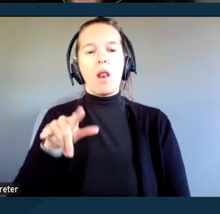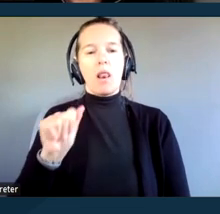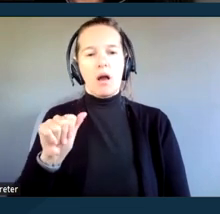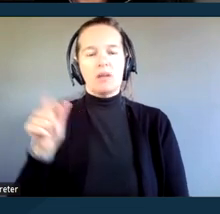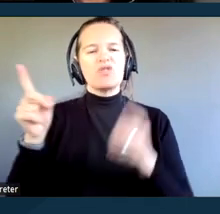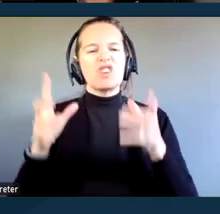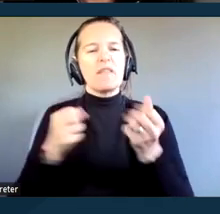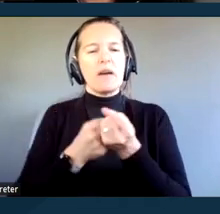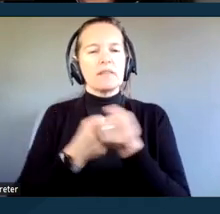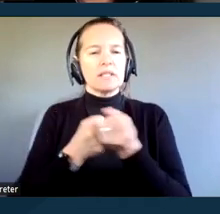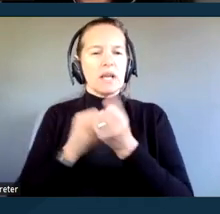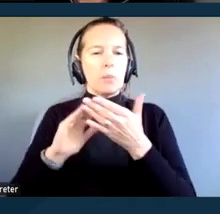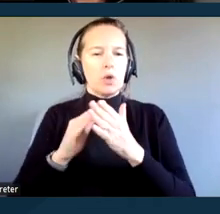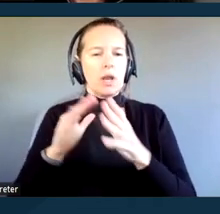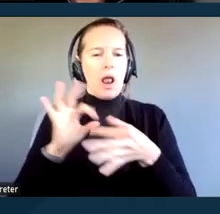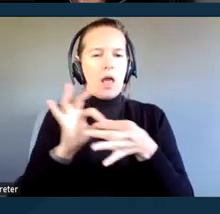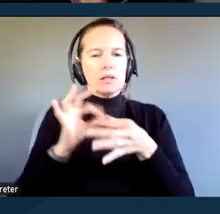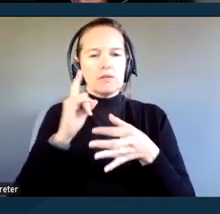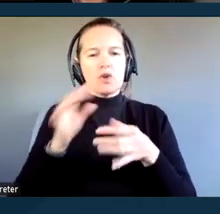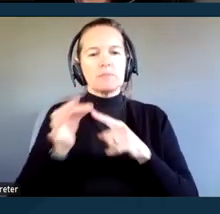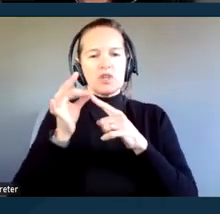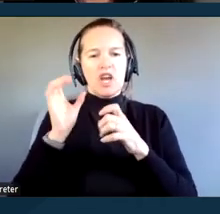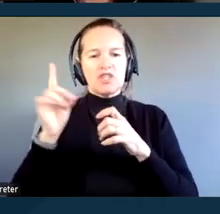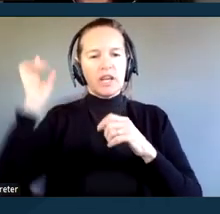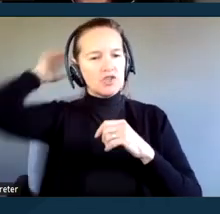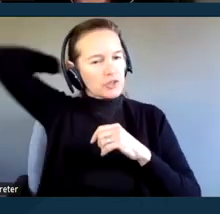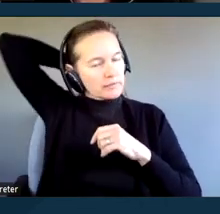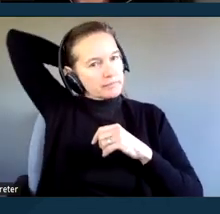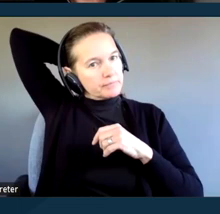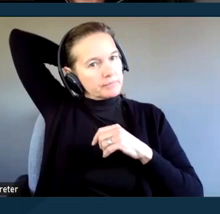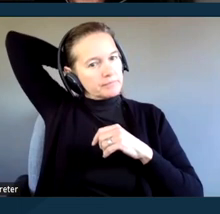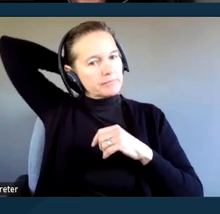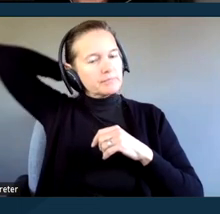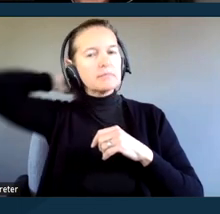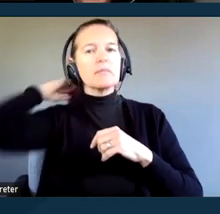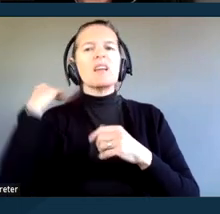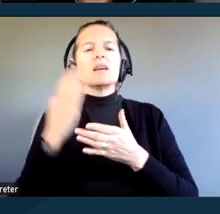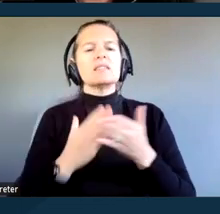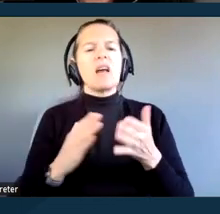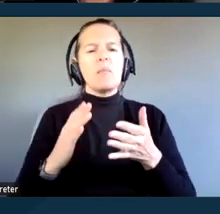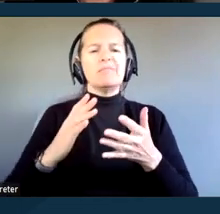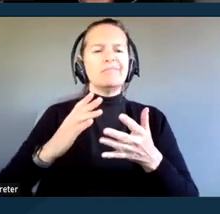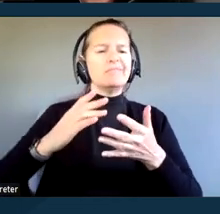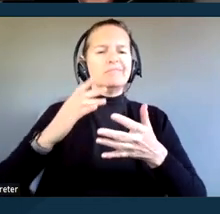for Special Education. A couple of housekeeping items before we get started.